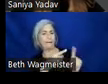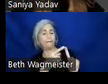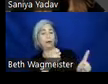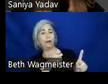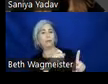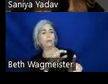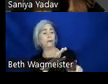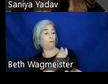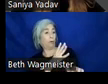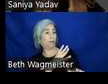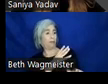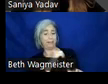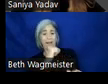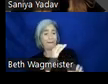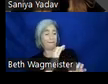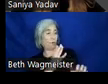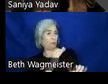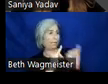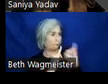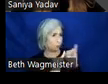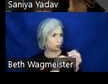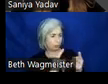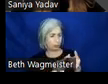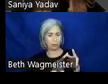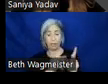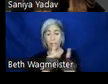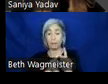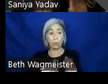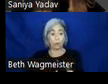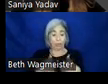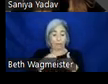informal interviews and survey, people with lived experience with disabilities within our